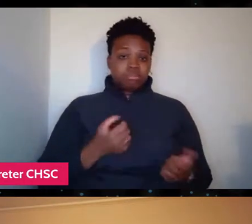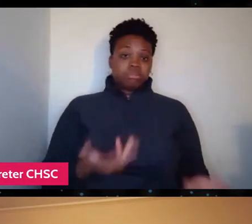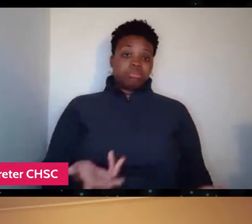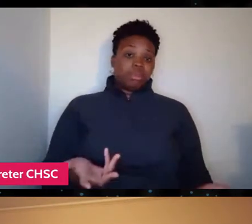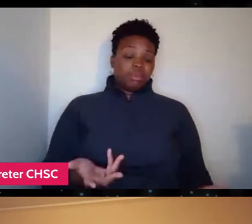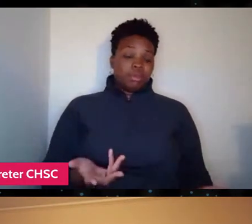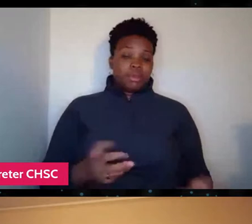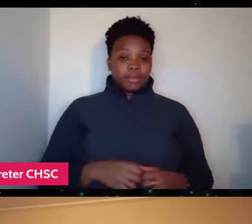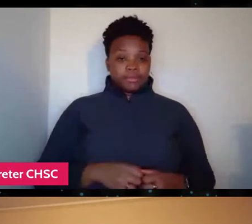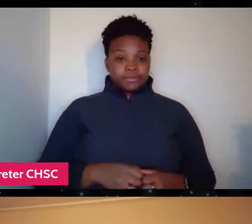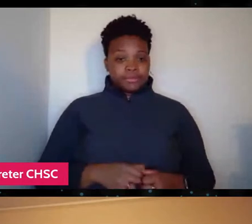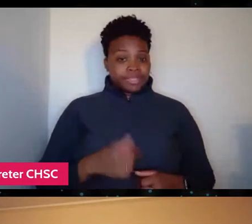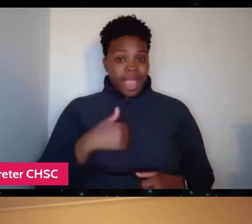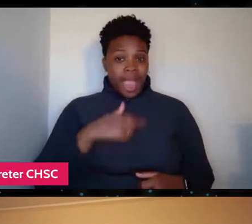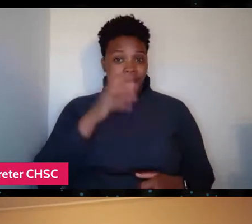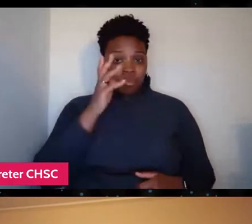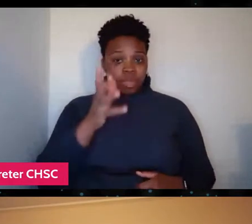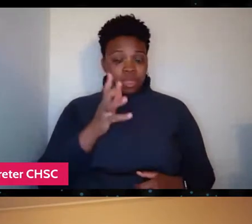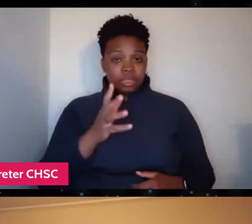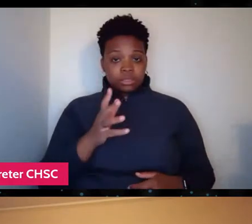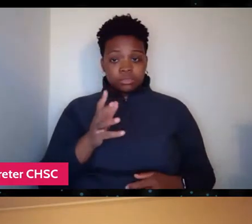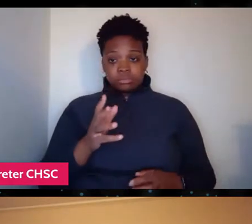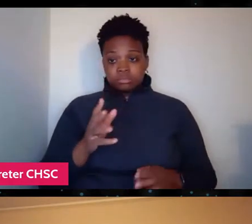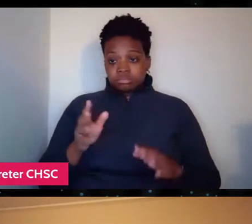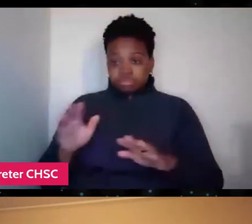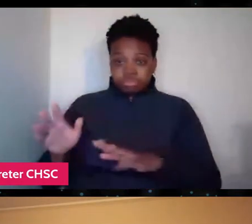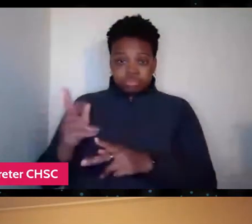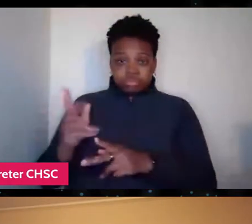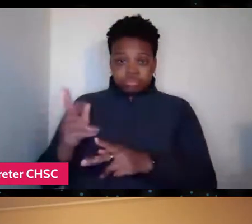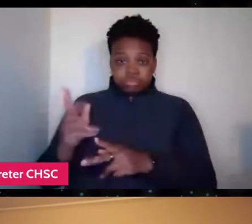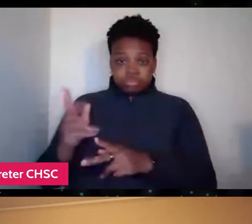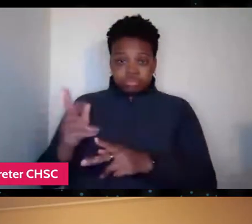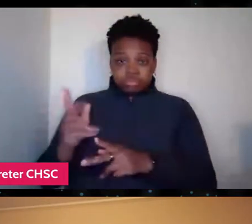I'll just prepare the room for you.